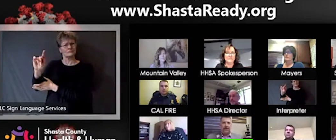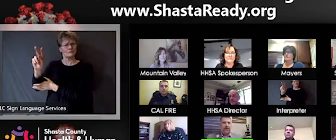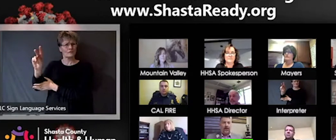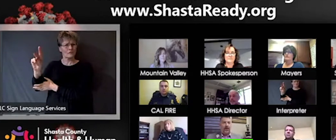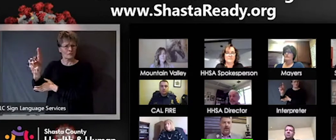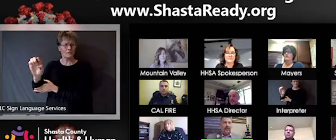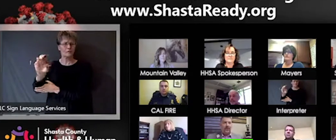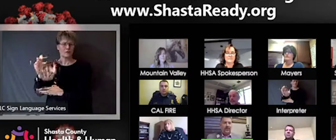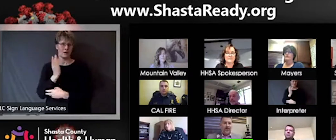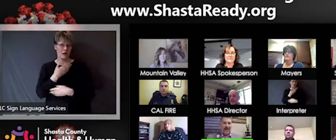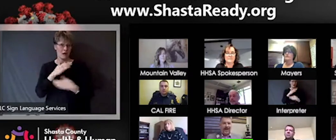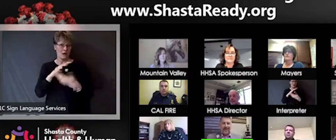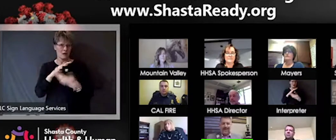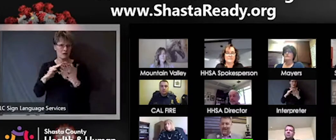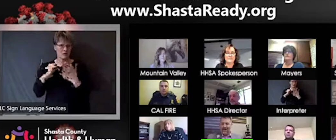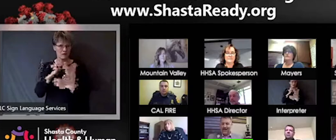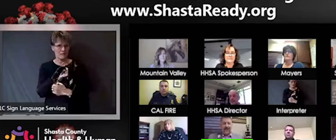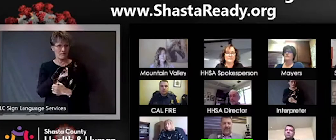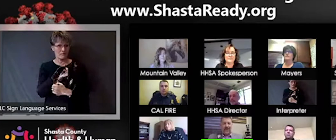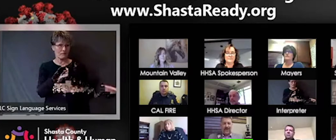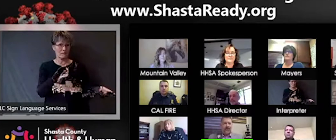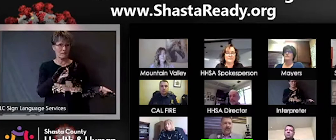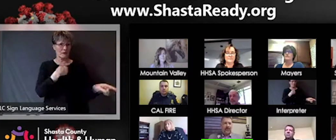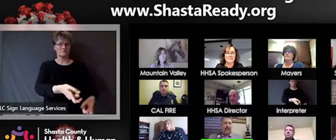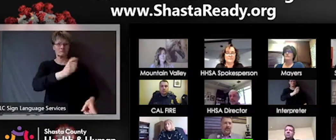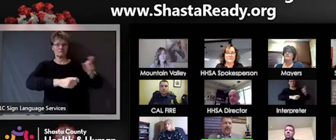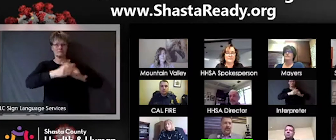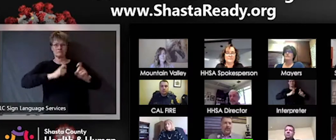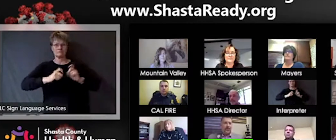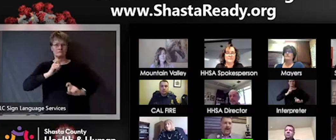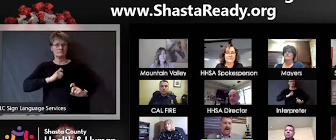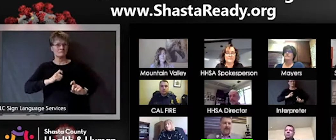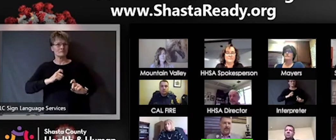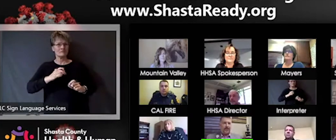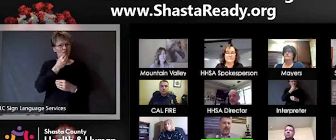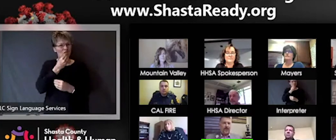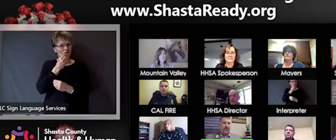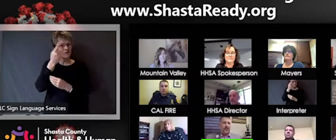food for staff. We've had many people that came forward with masks or other